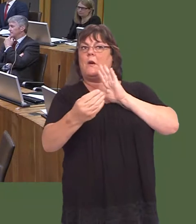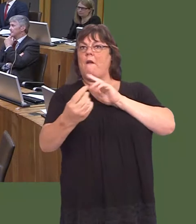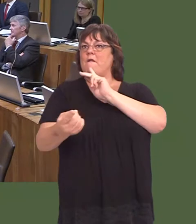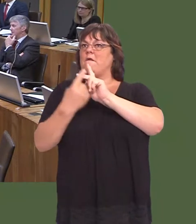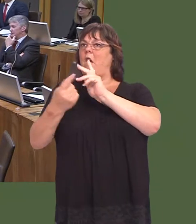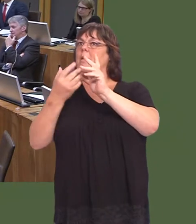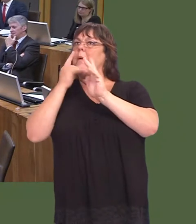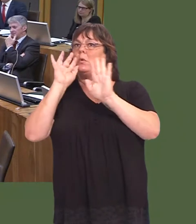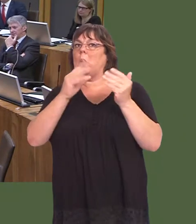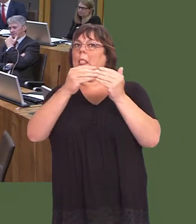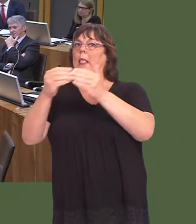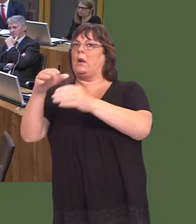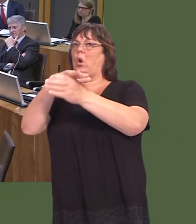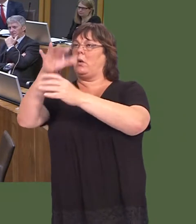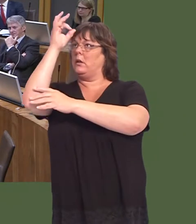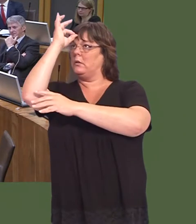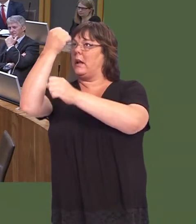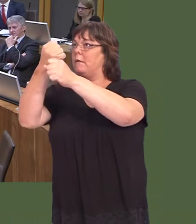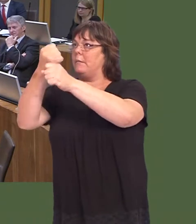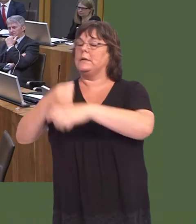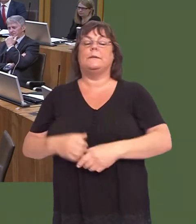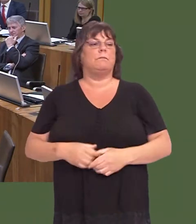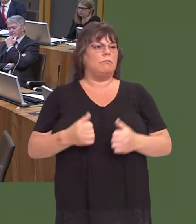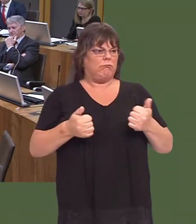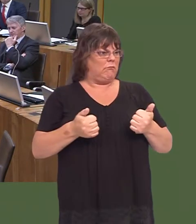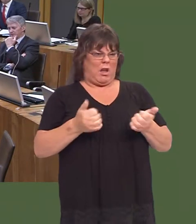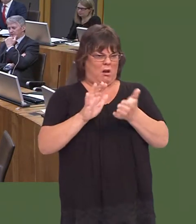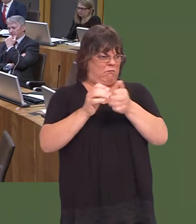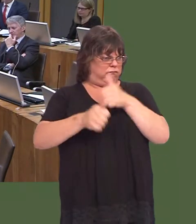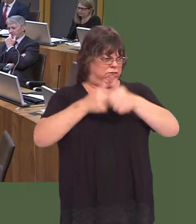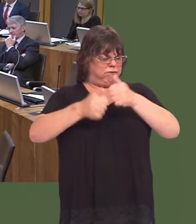Carwyn Jones: Yes, I do very much welcome Debbieís election.